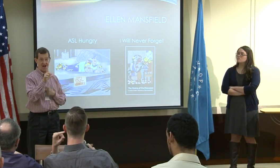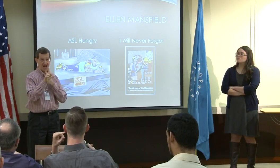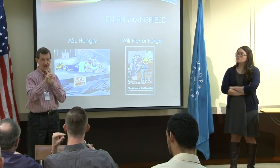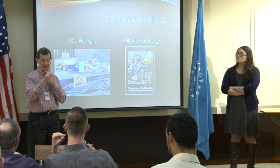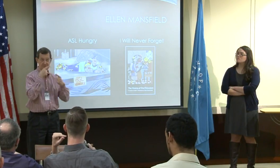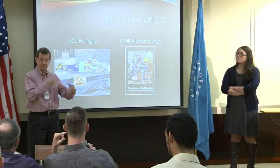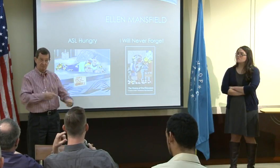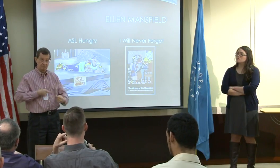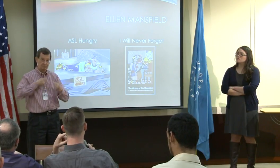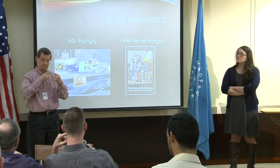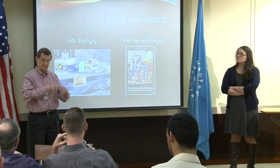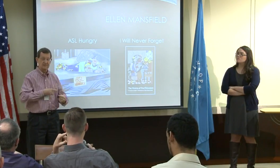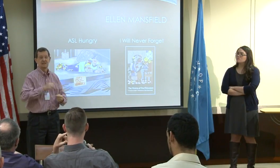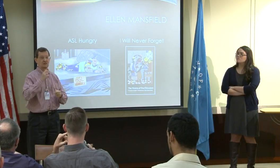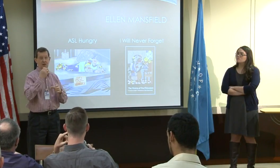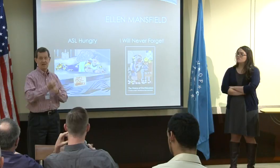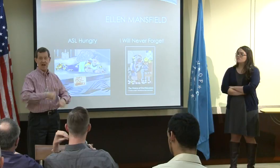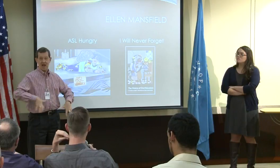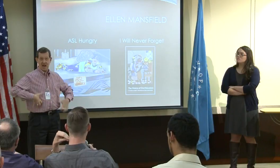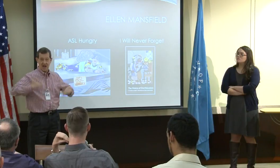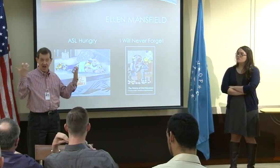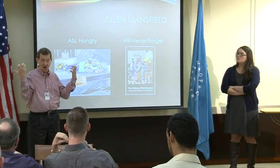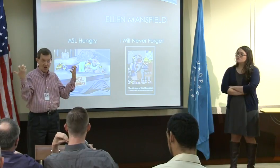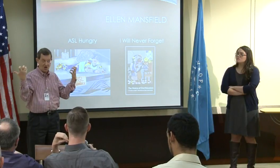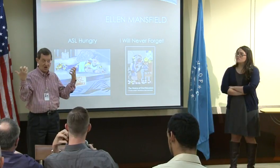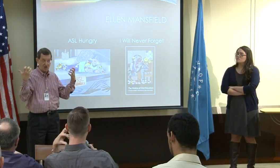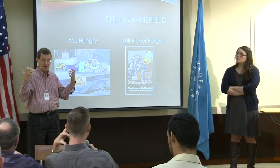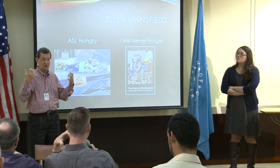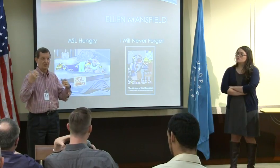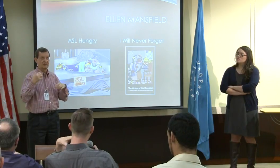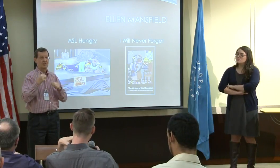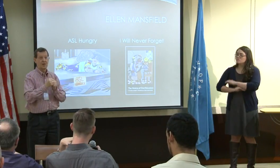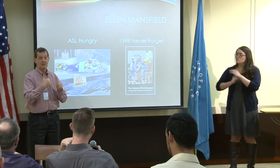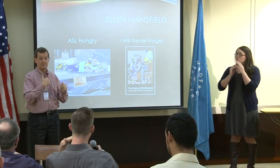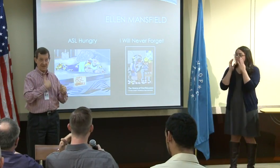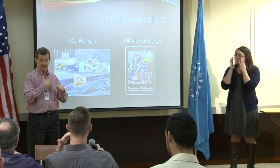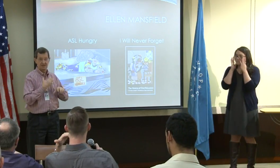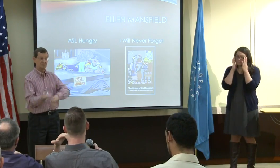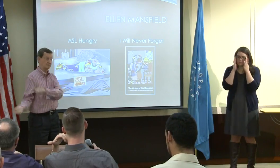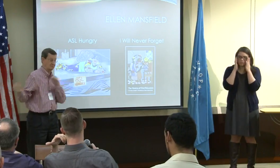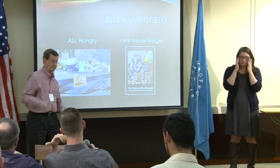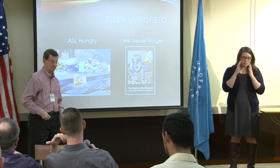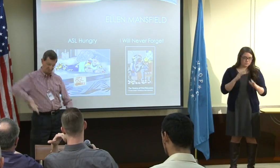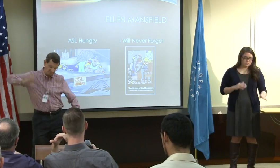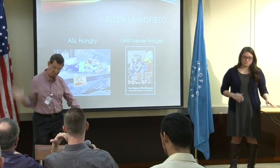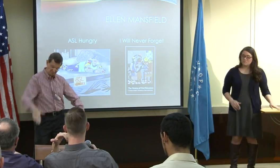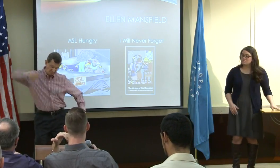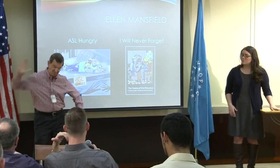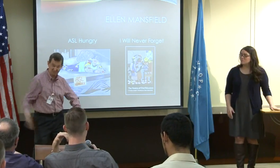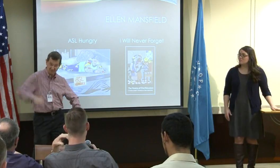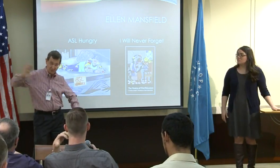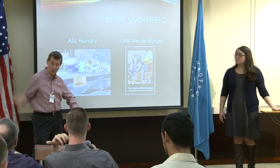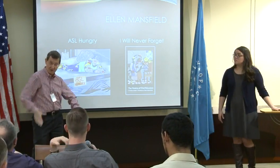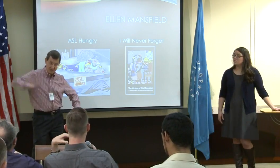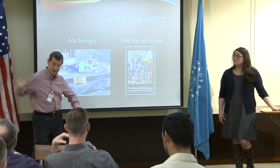to pronounce the L. I just couldn't get it. And she would get mad at me, and we would fight, and I would get spanked.